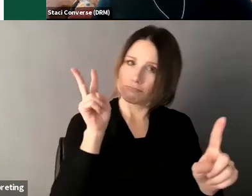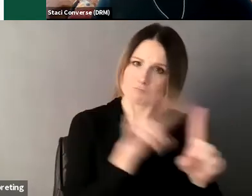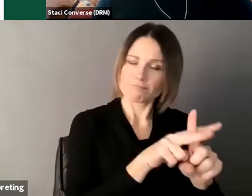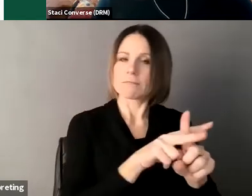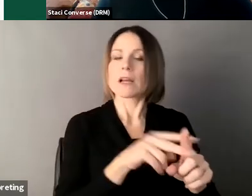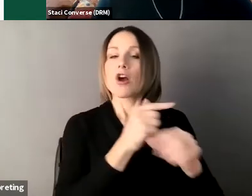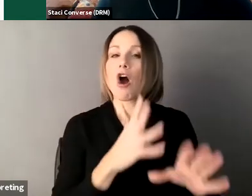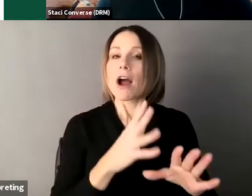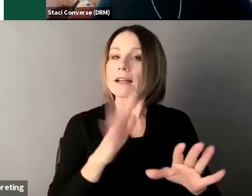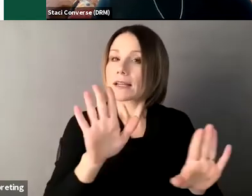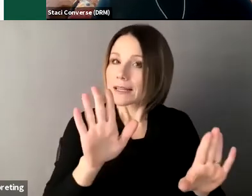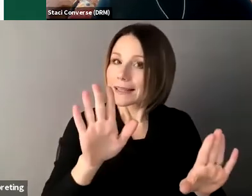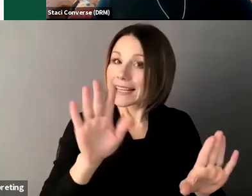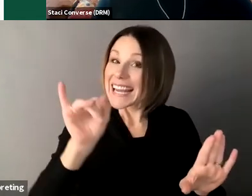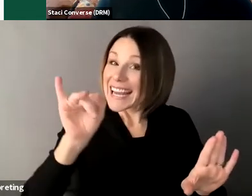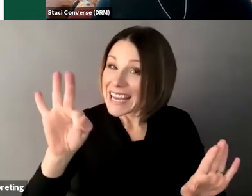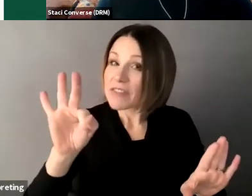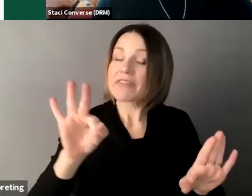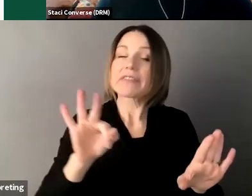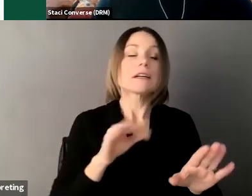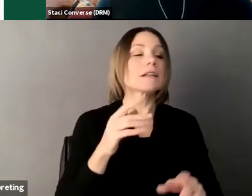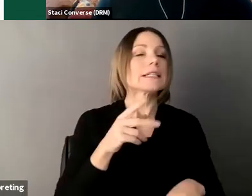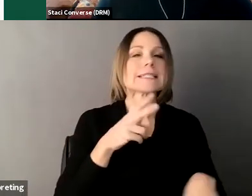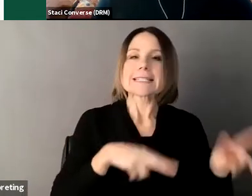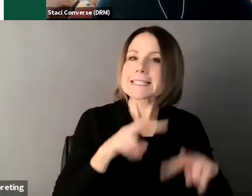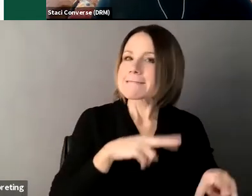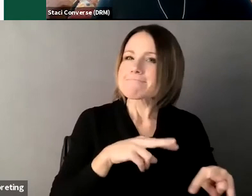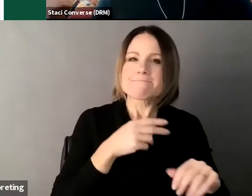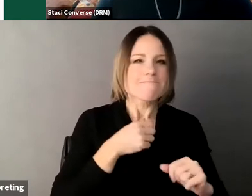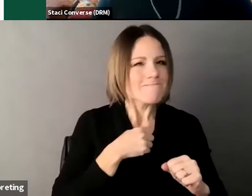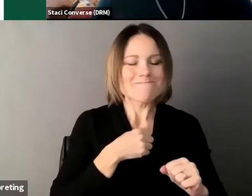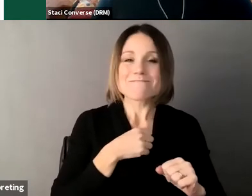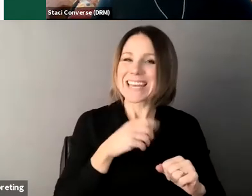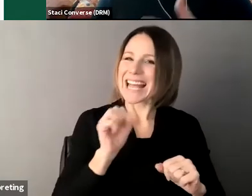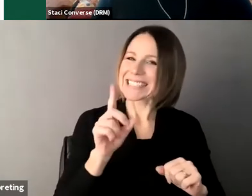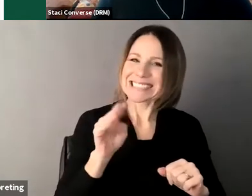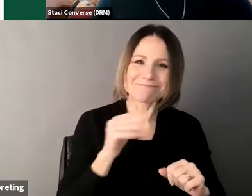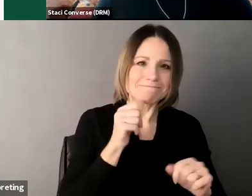are not enough to help a person make decisions through as we just talked about guardians must